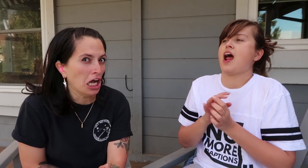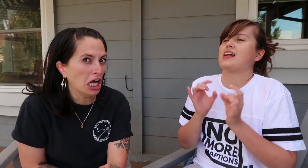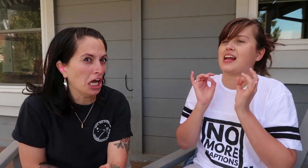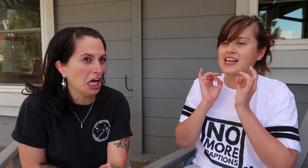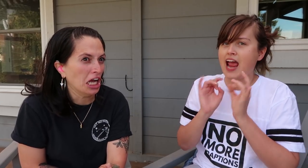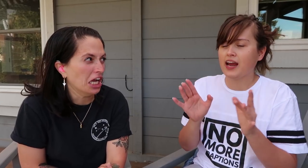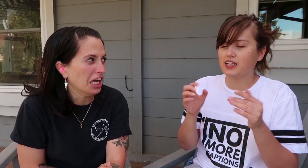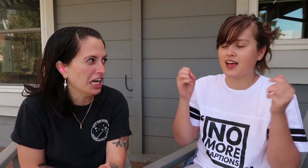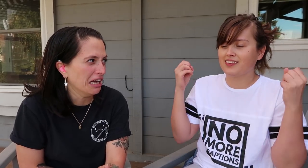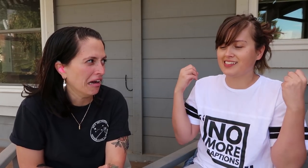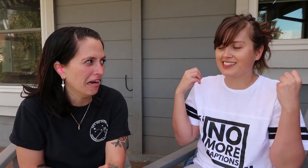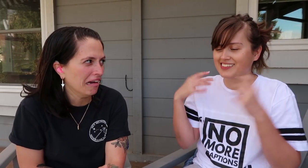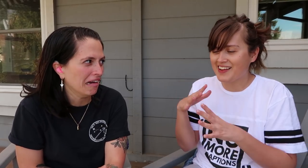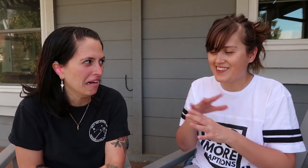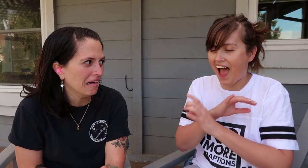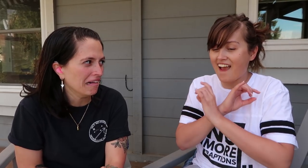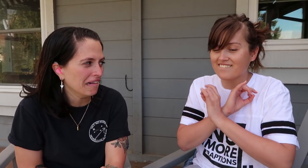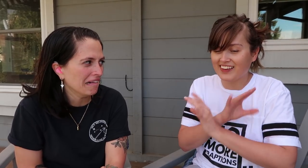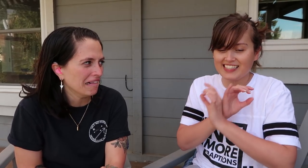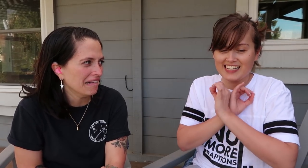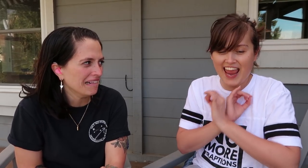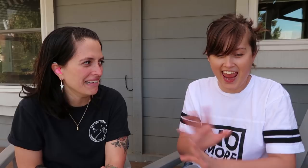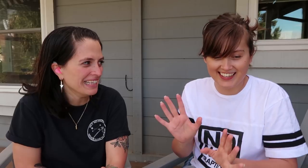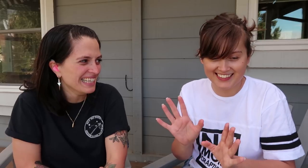I hate it. It’s scary and I hate it.